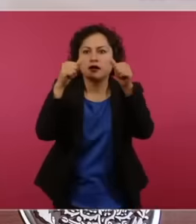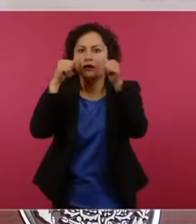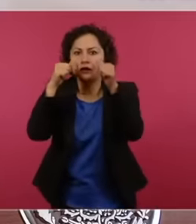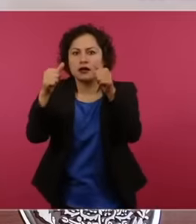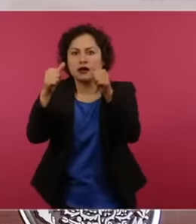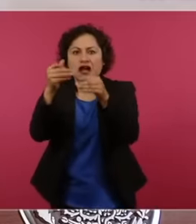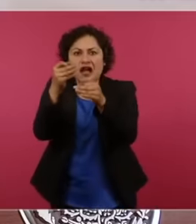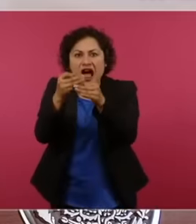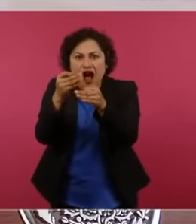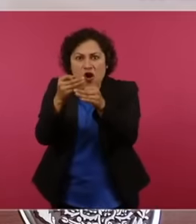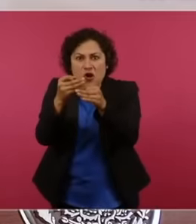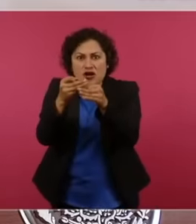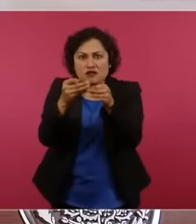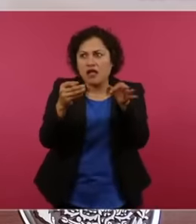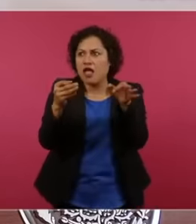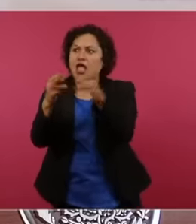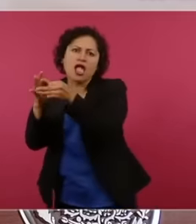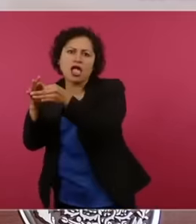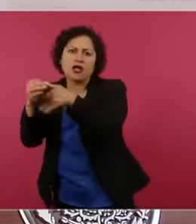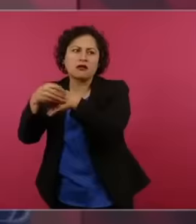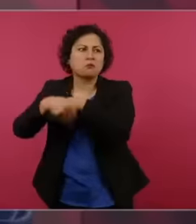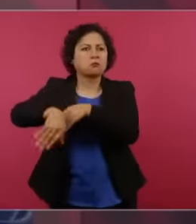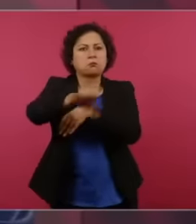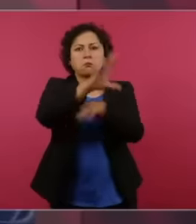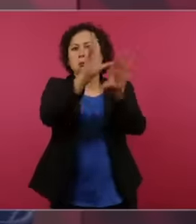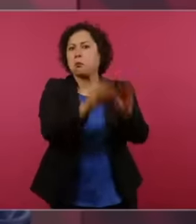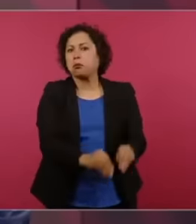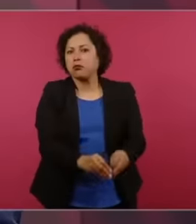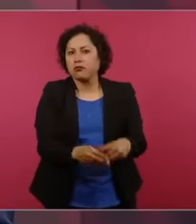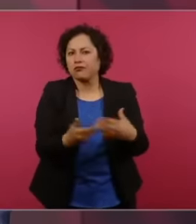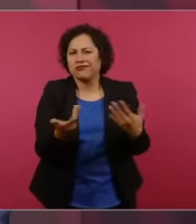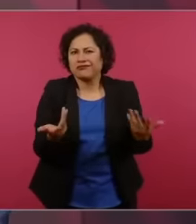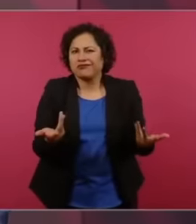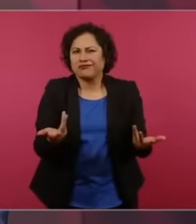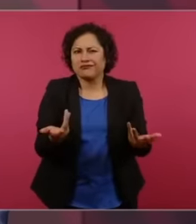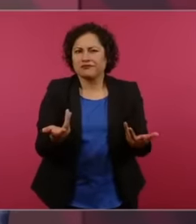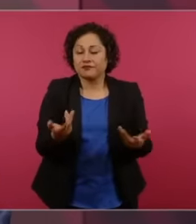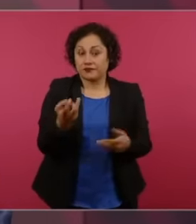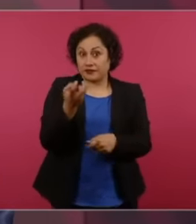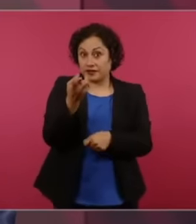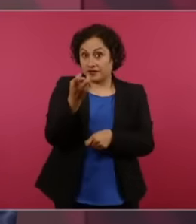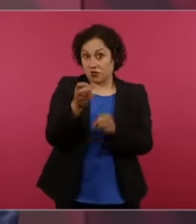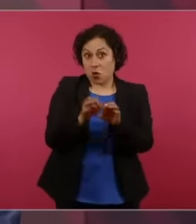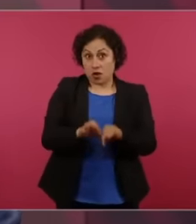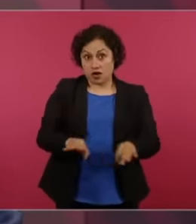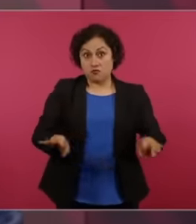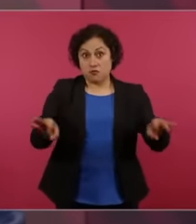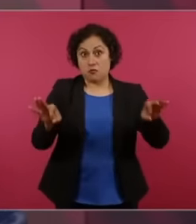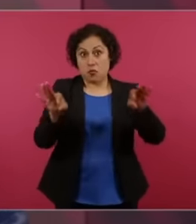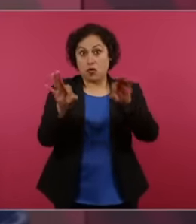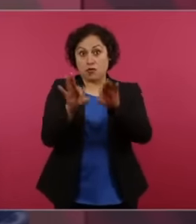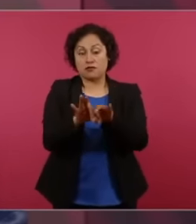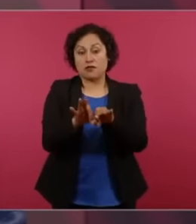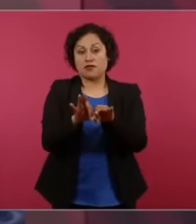we have to comment on it because it is a